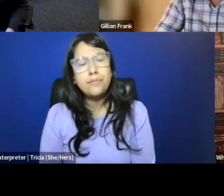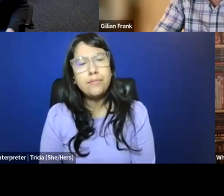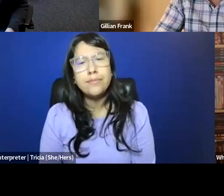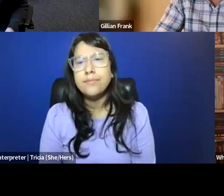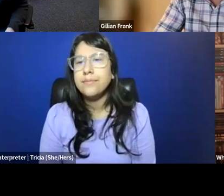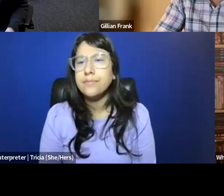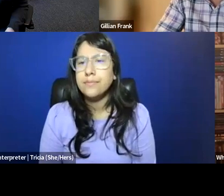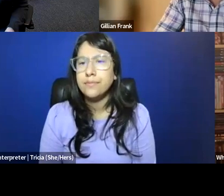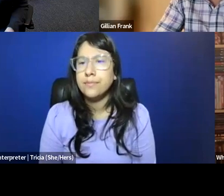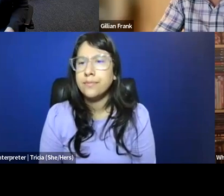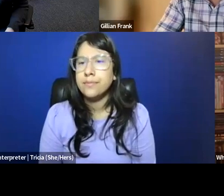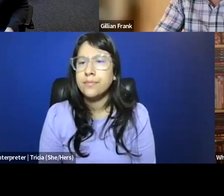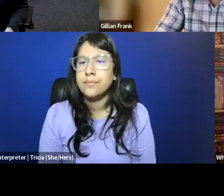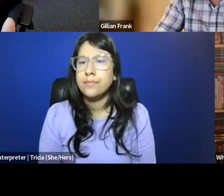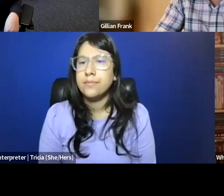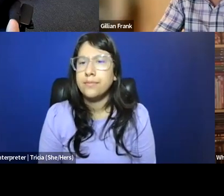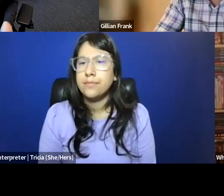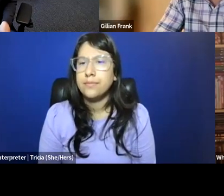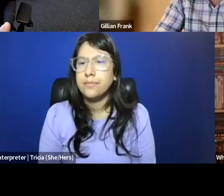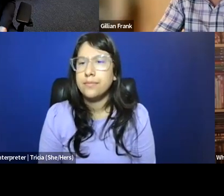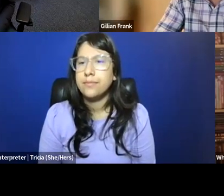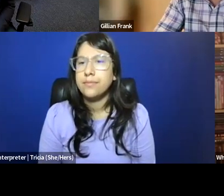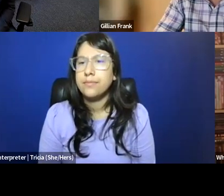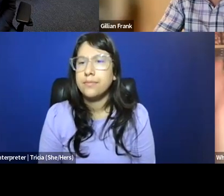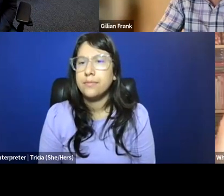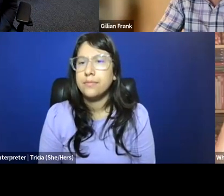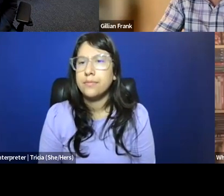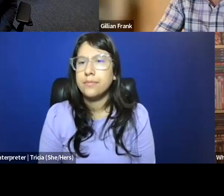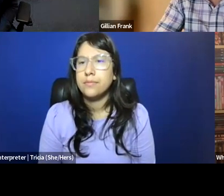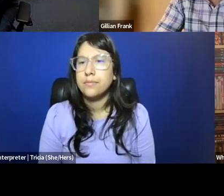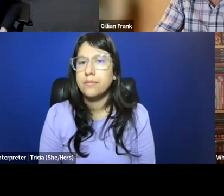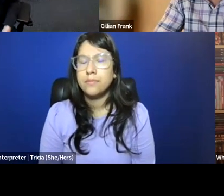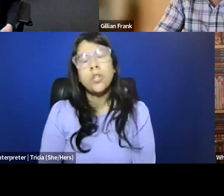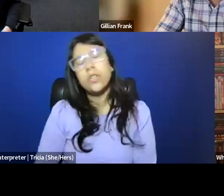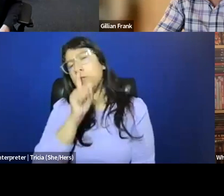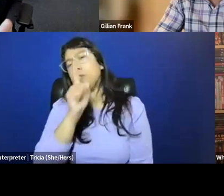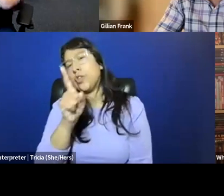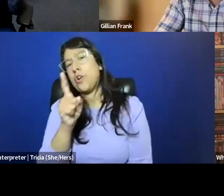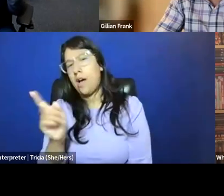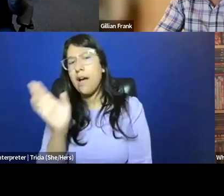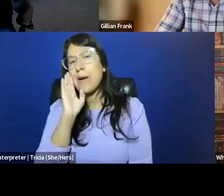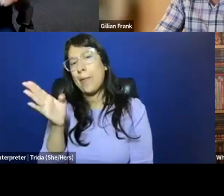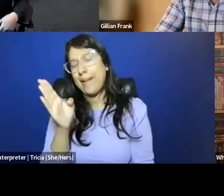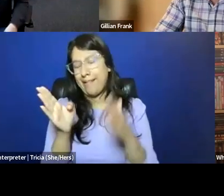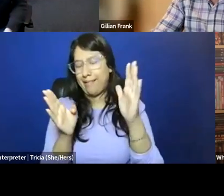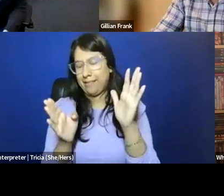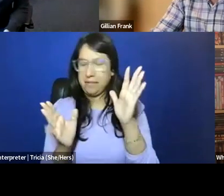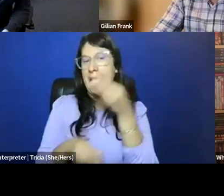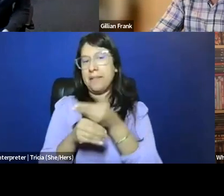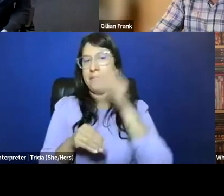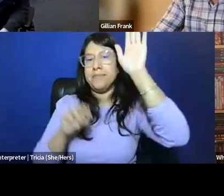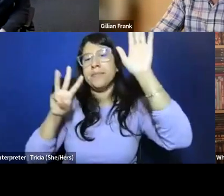Sure, I'll jump in just quickly, Whit here.